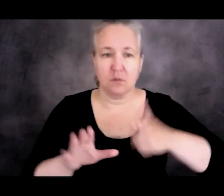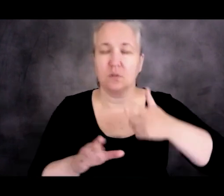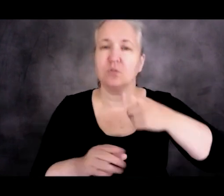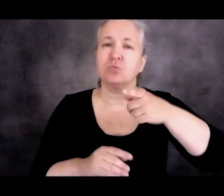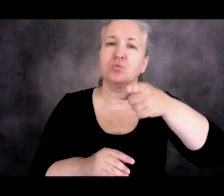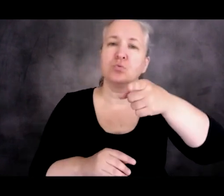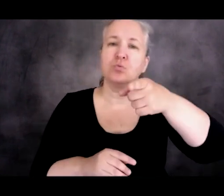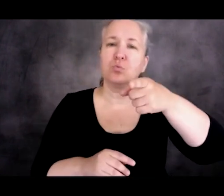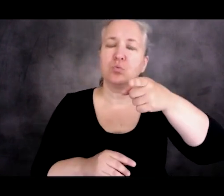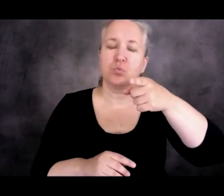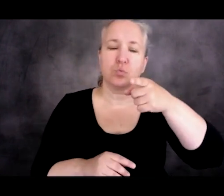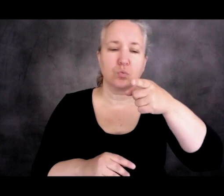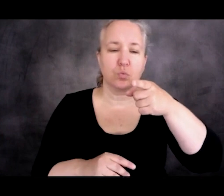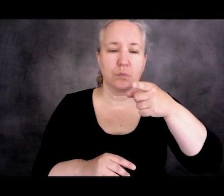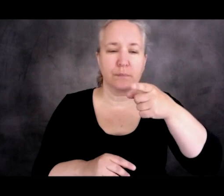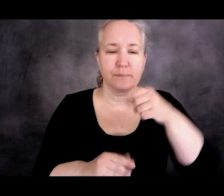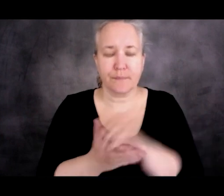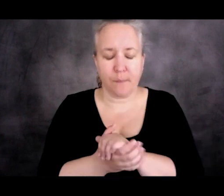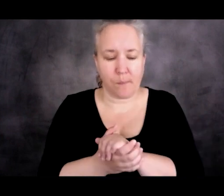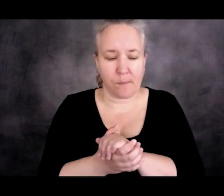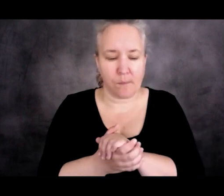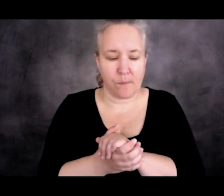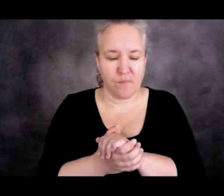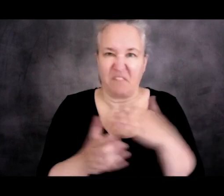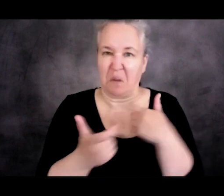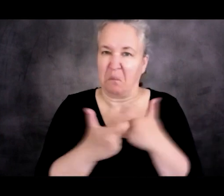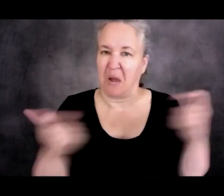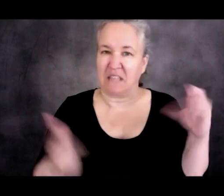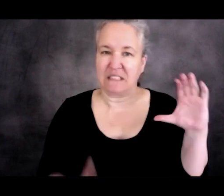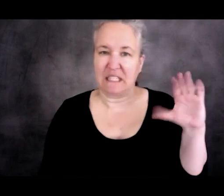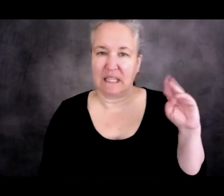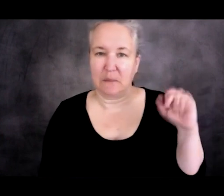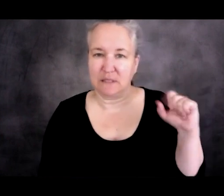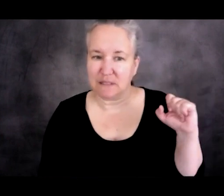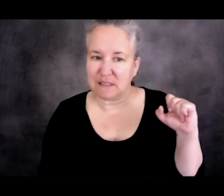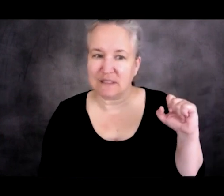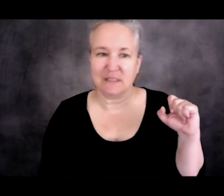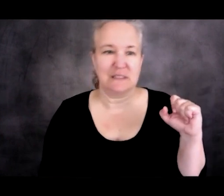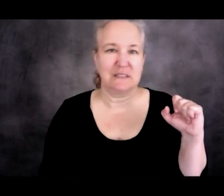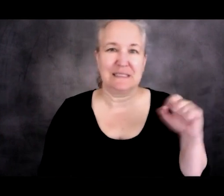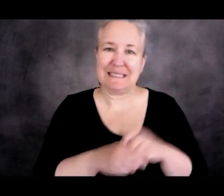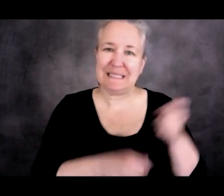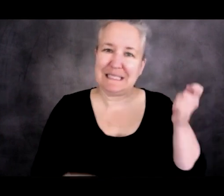And you have some of these massive camps, for instance, in Kenya, among the largest camps. Right?